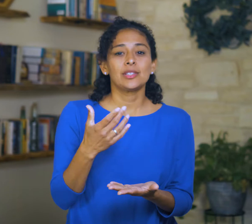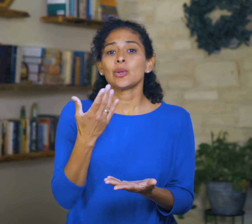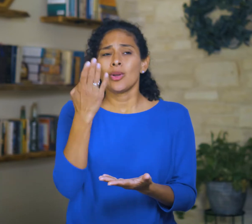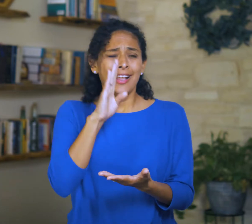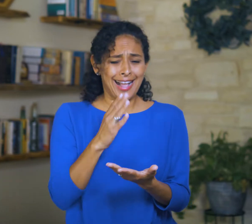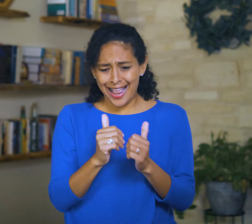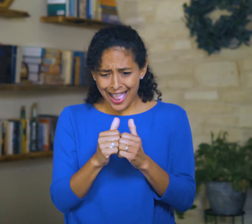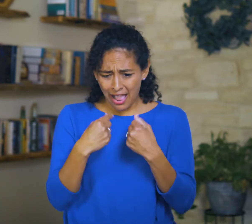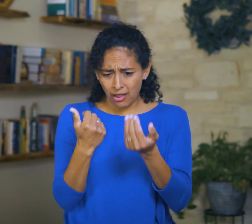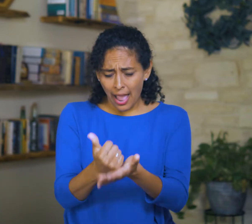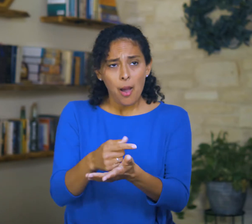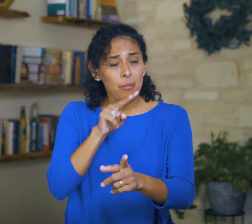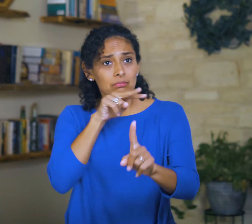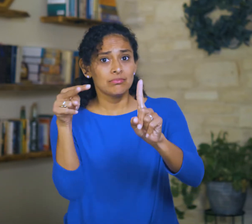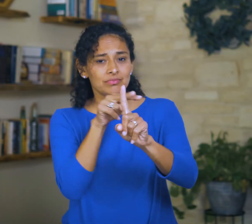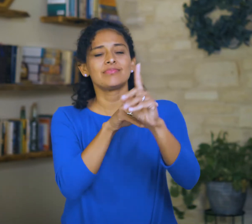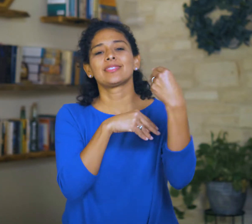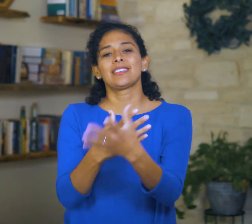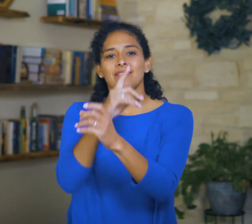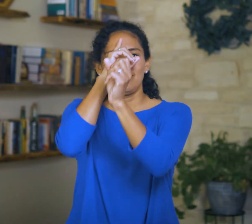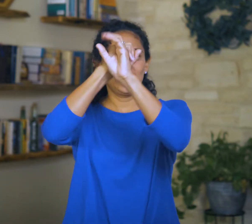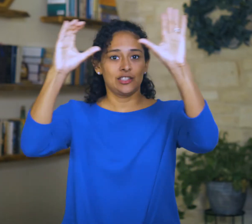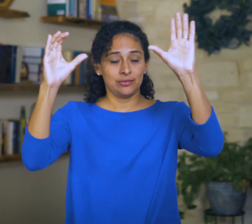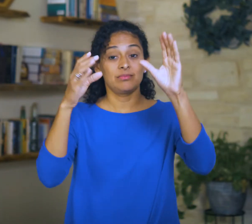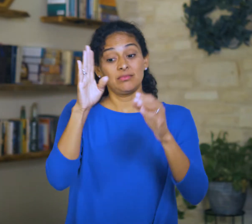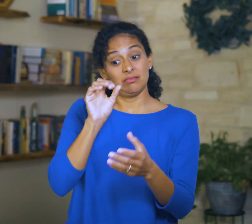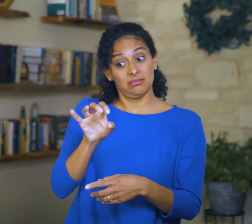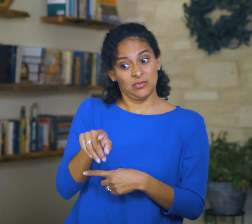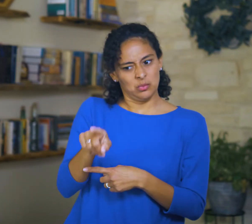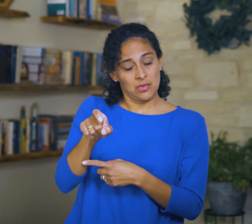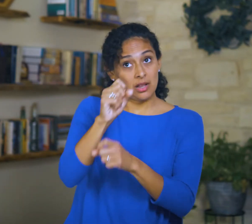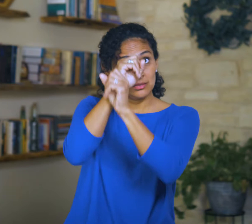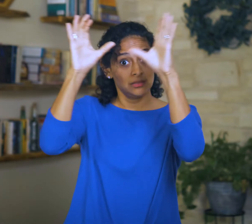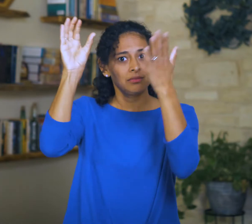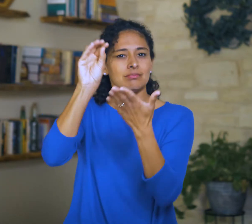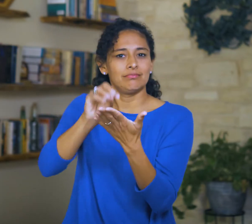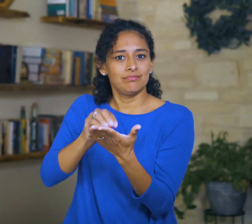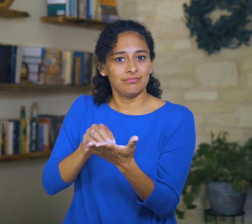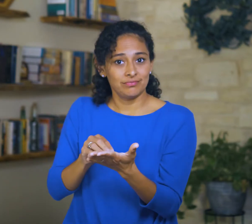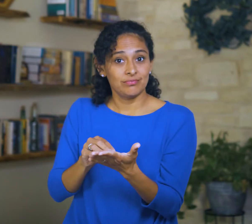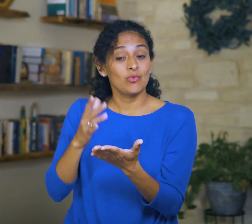so God gives him some perspective via a vision. God says to write it down,